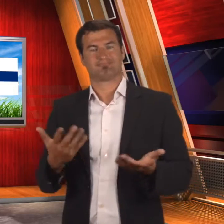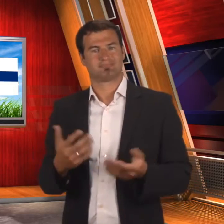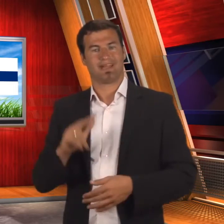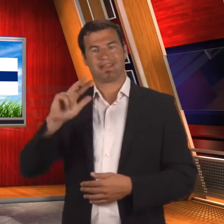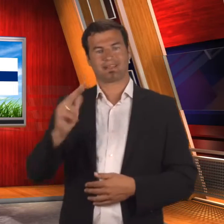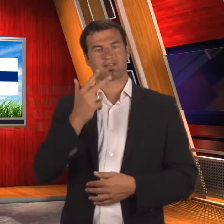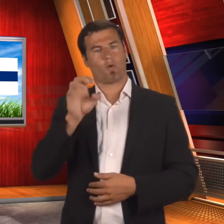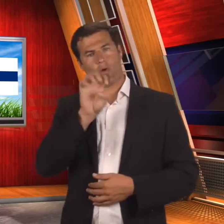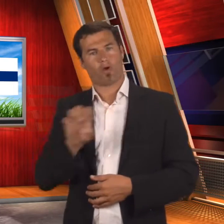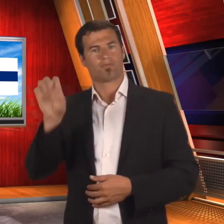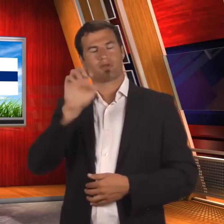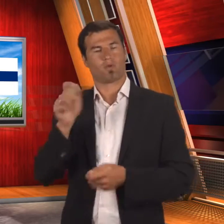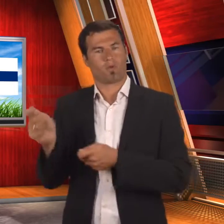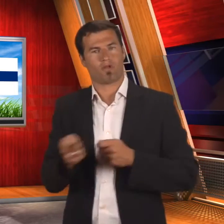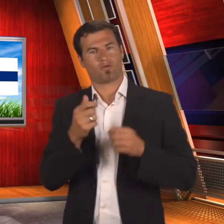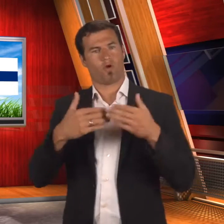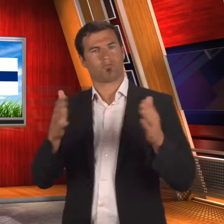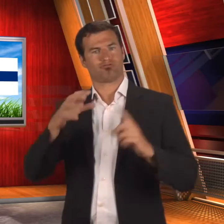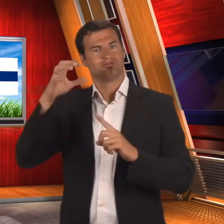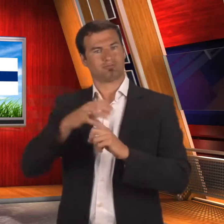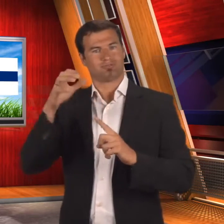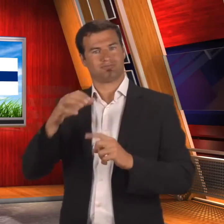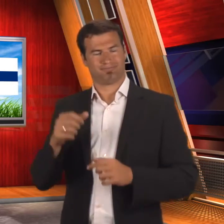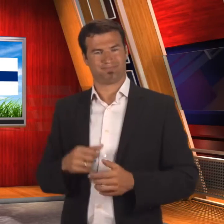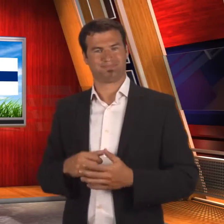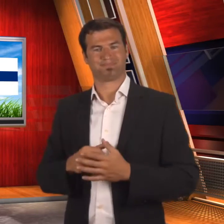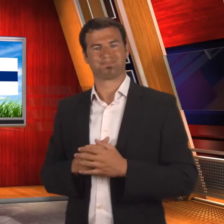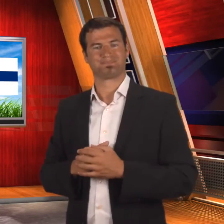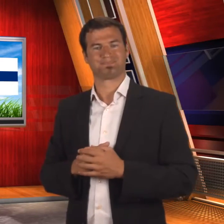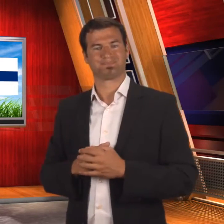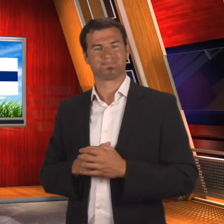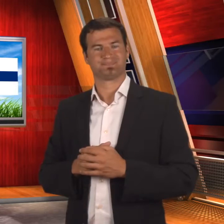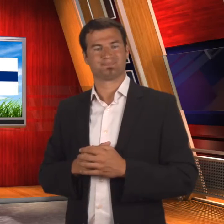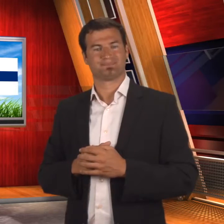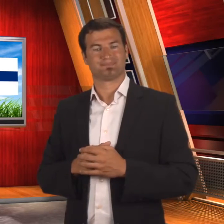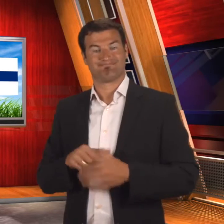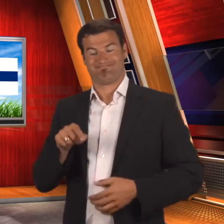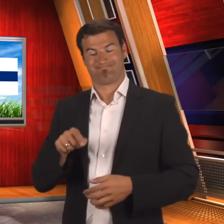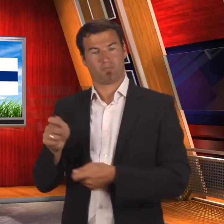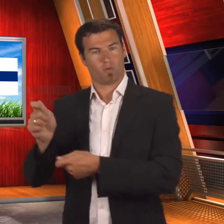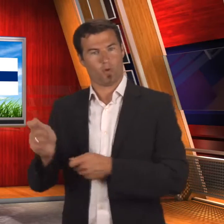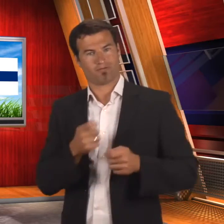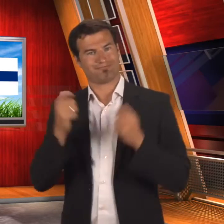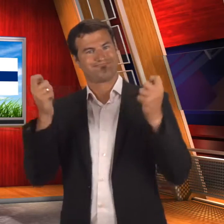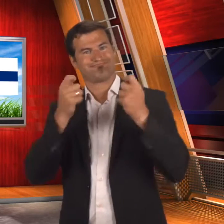Finnish Golf Association is pleased to host the